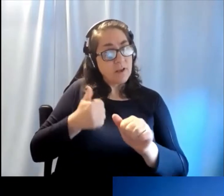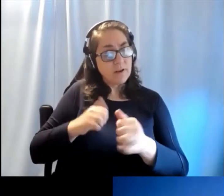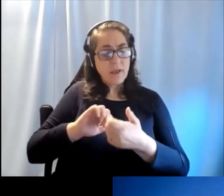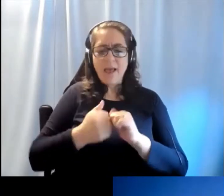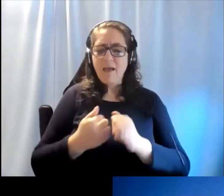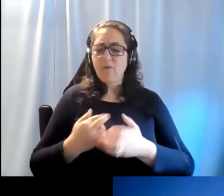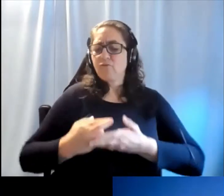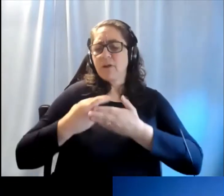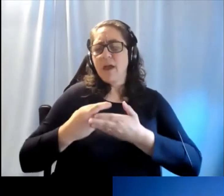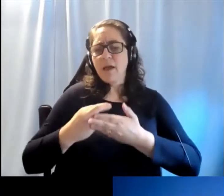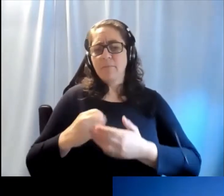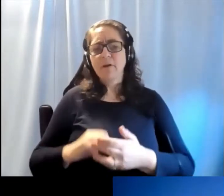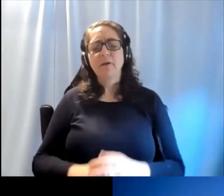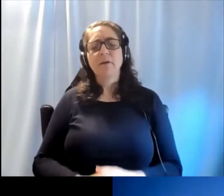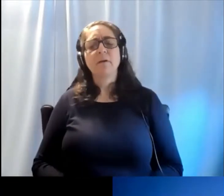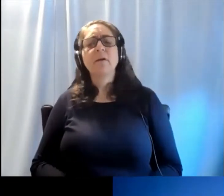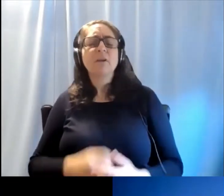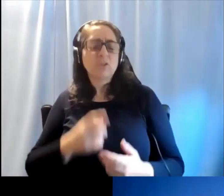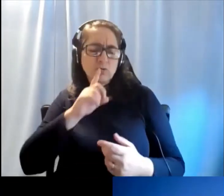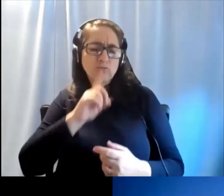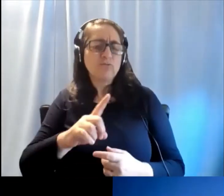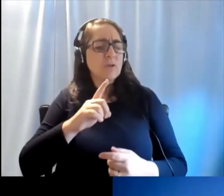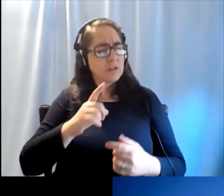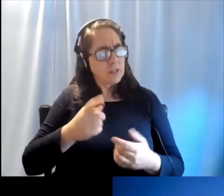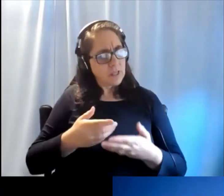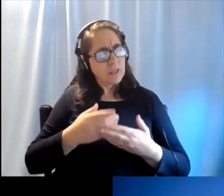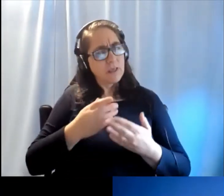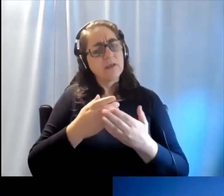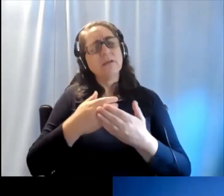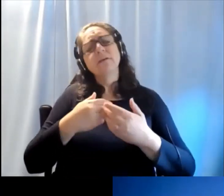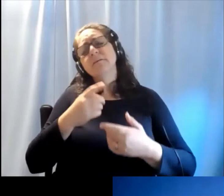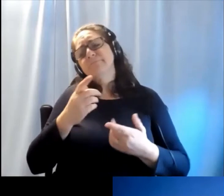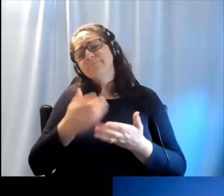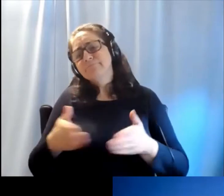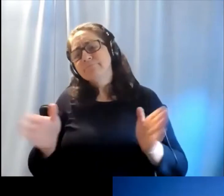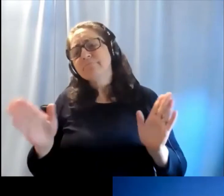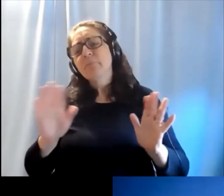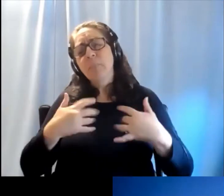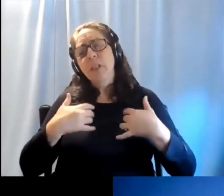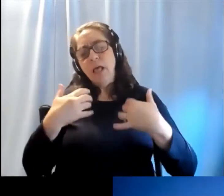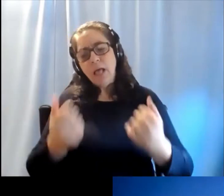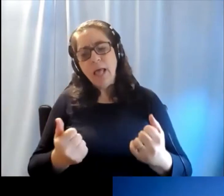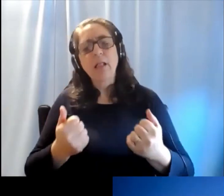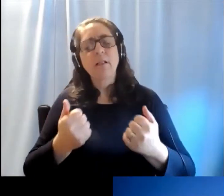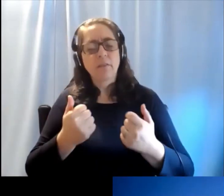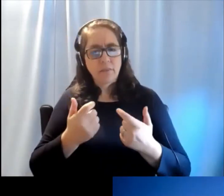and about its rehabilitation so basically about the public health importance of hearing loss.